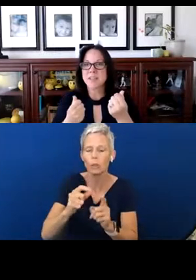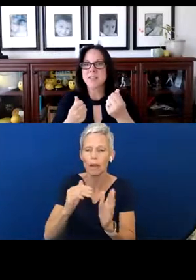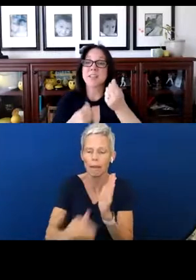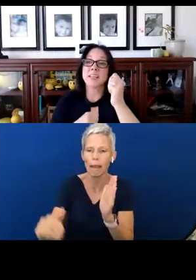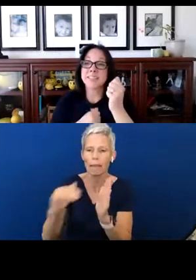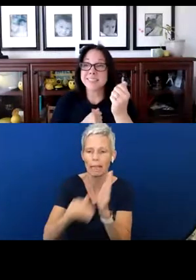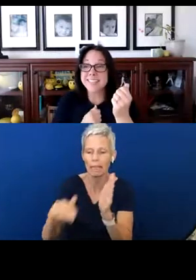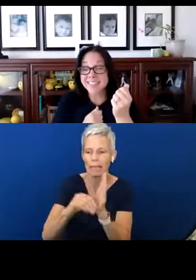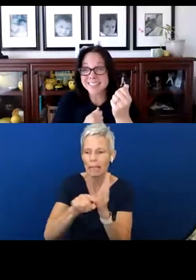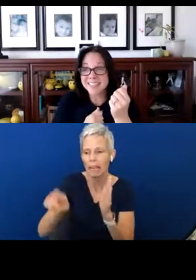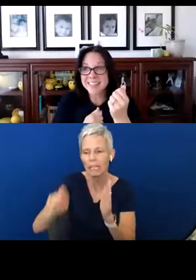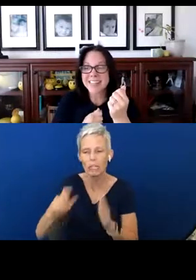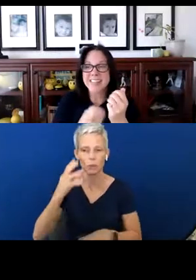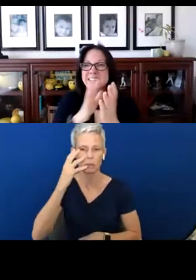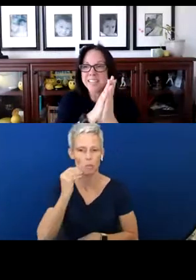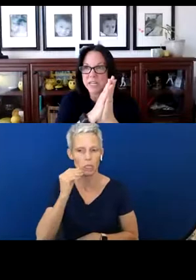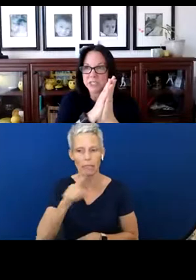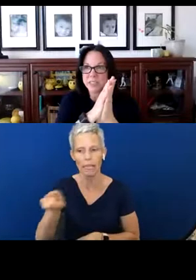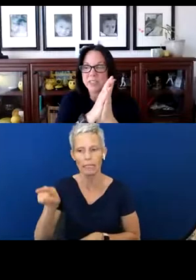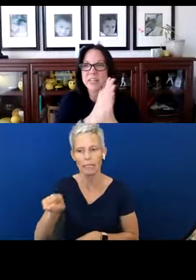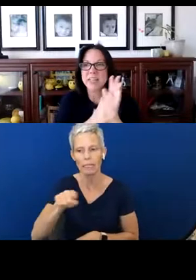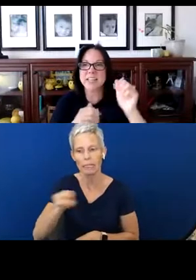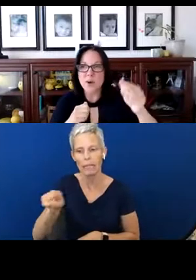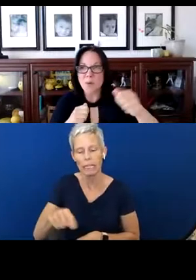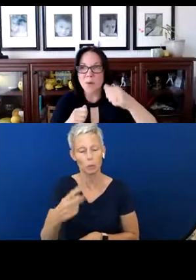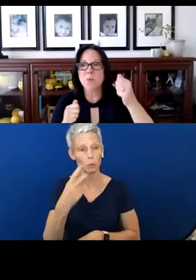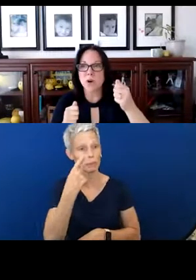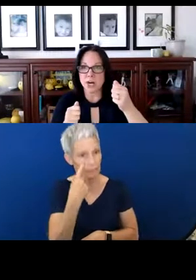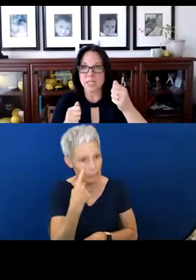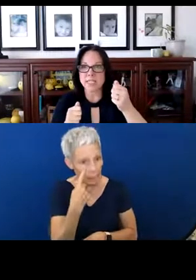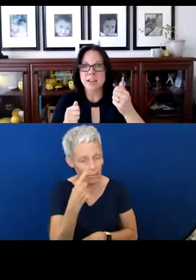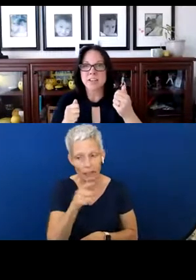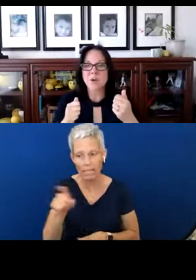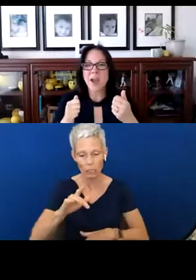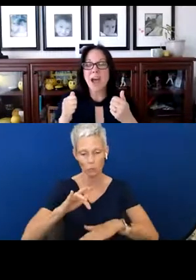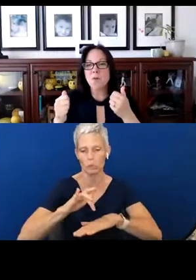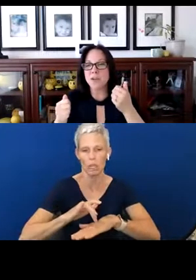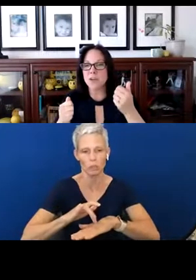So, they need to see it, they need to touch it. They need to know how it works. So how can you,